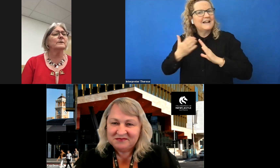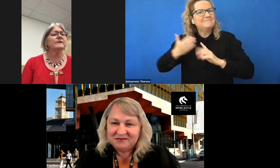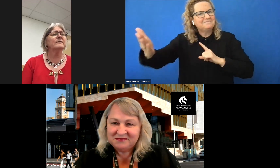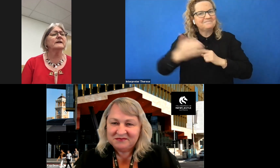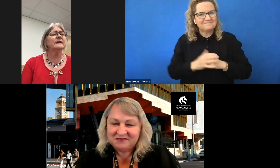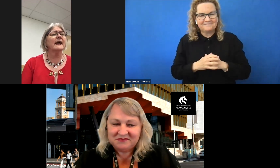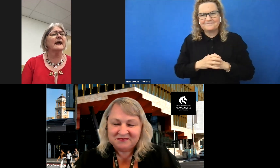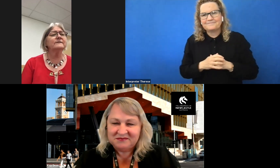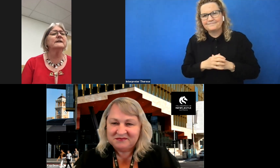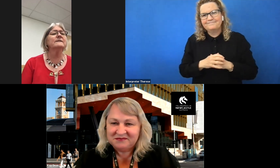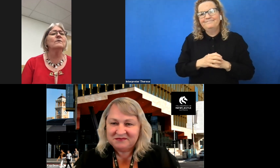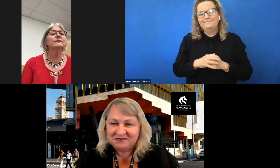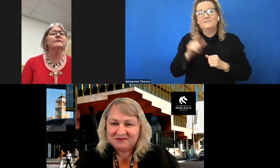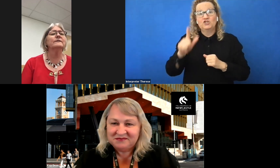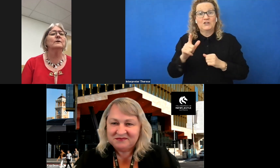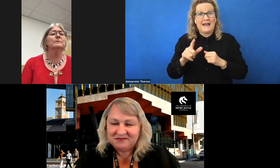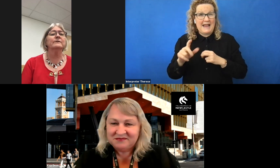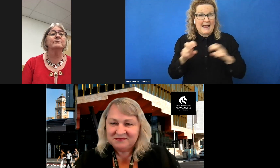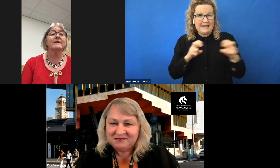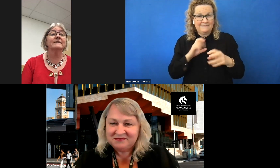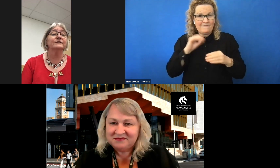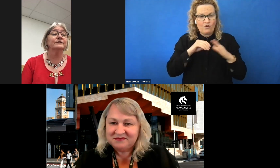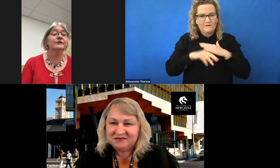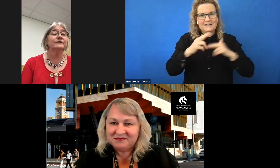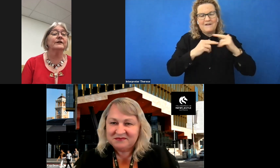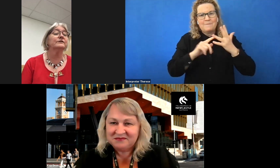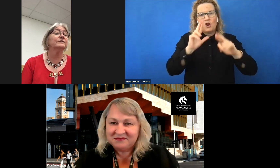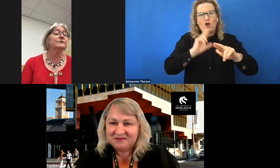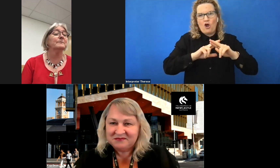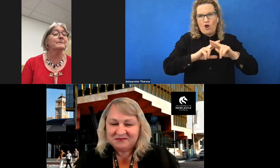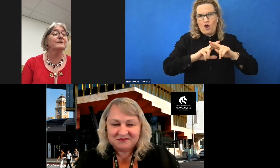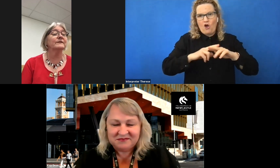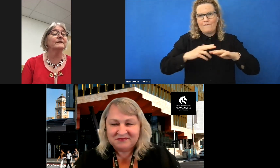been very actively involved in the development of practitioner association, she was a member of the